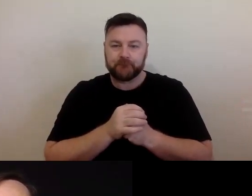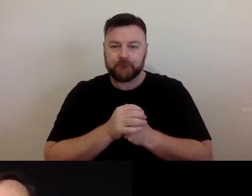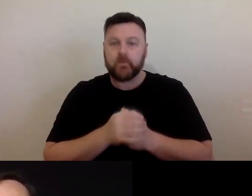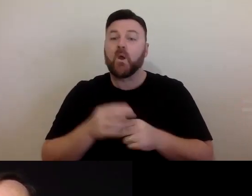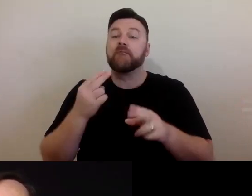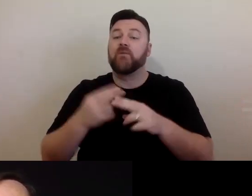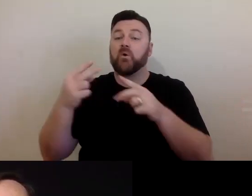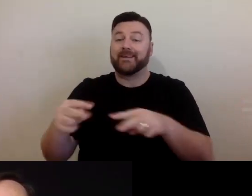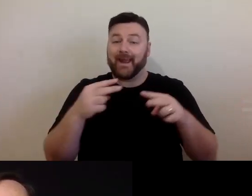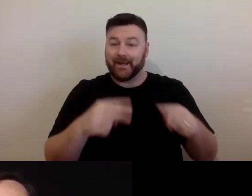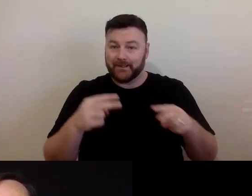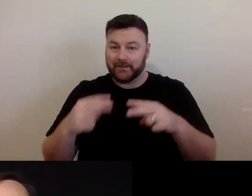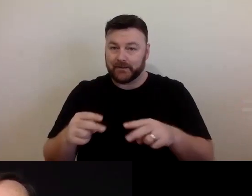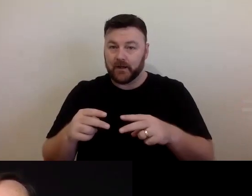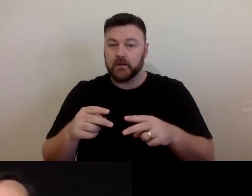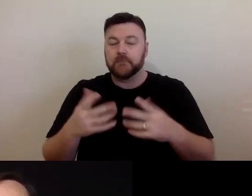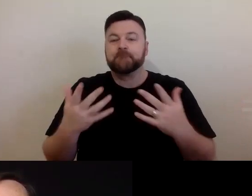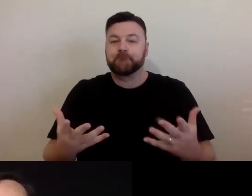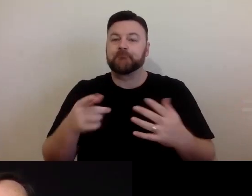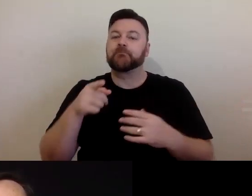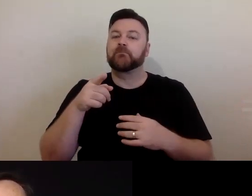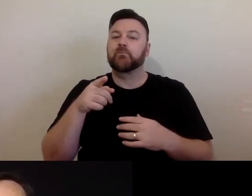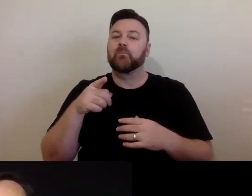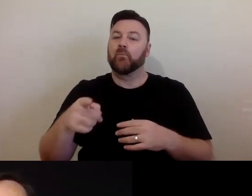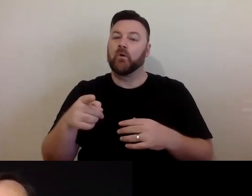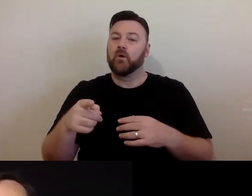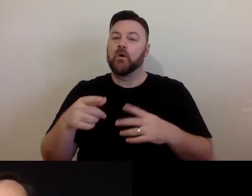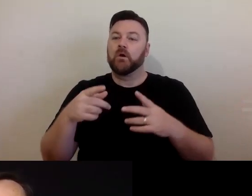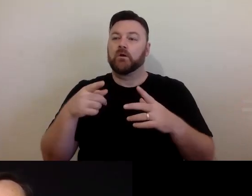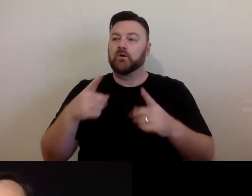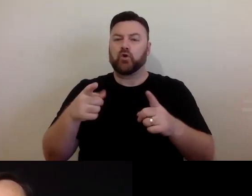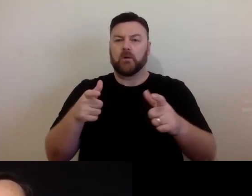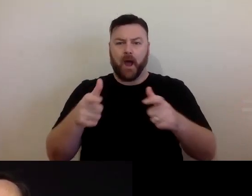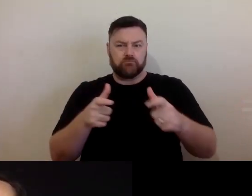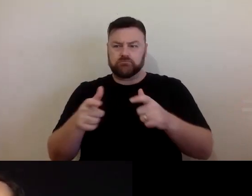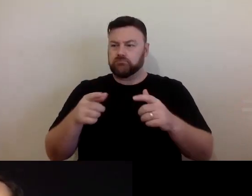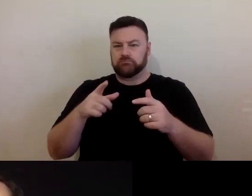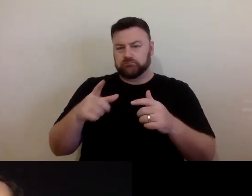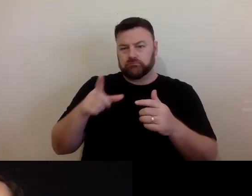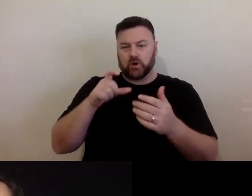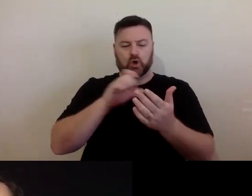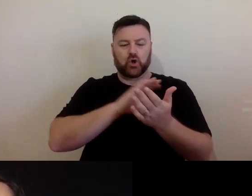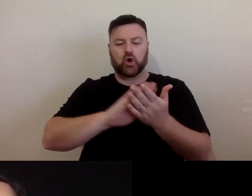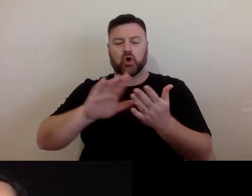For example, often when you are talking about choreographed work that's being recorded in video, for